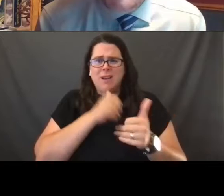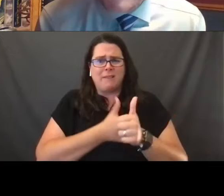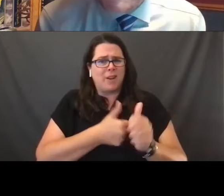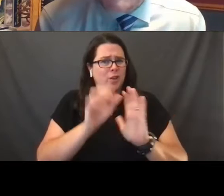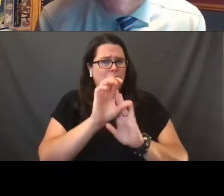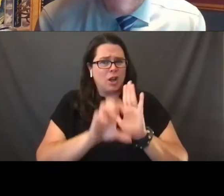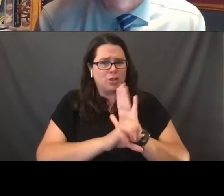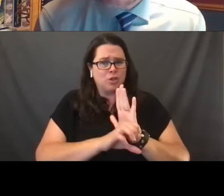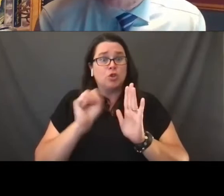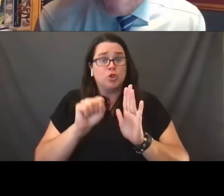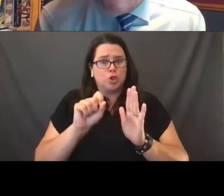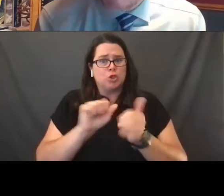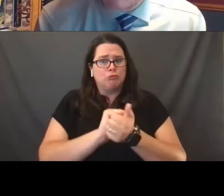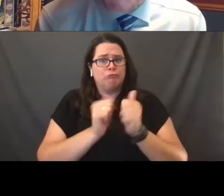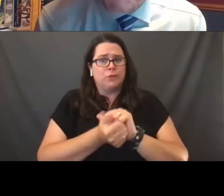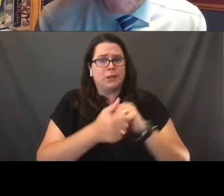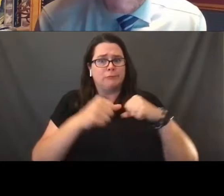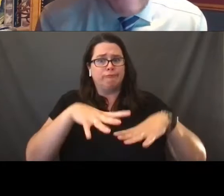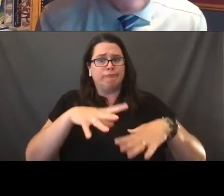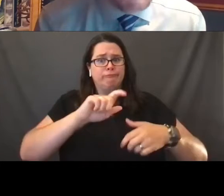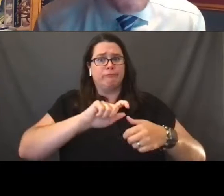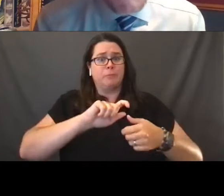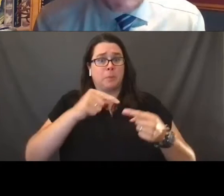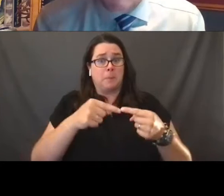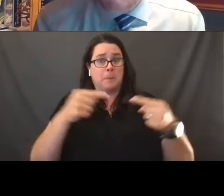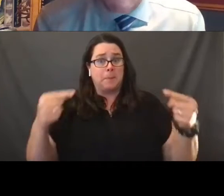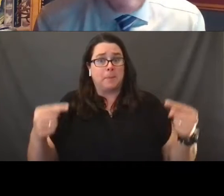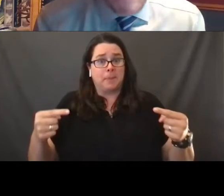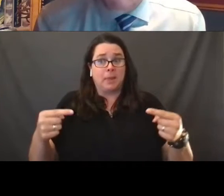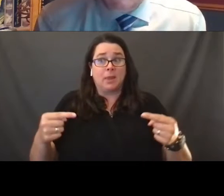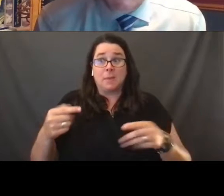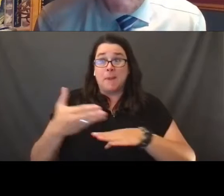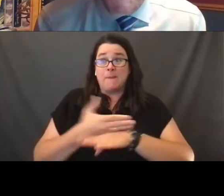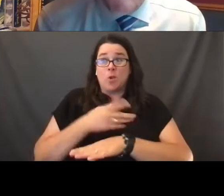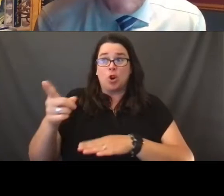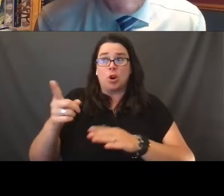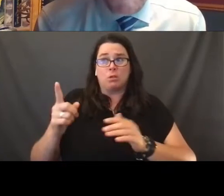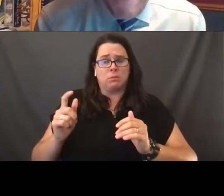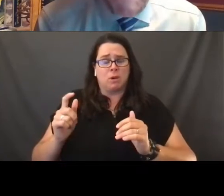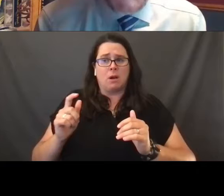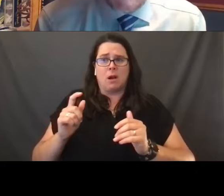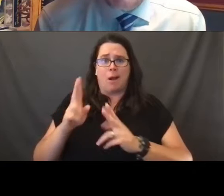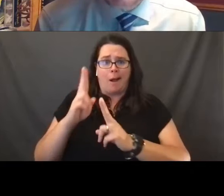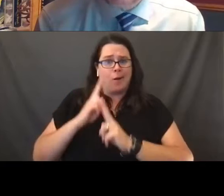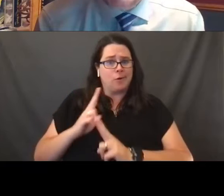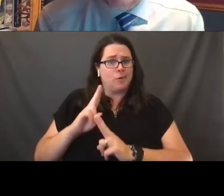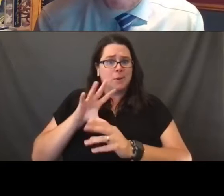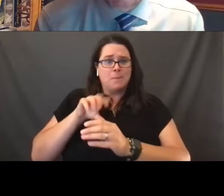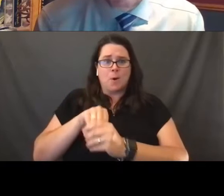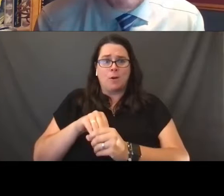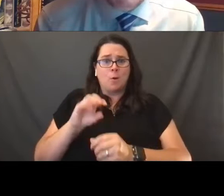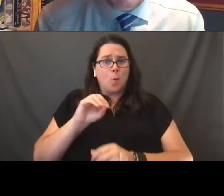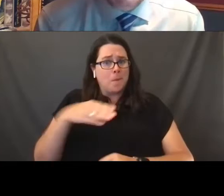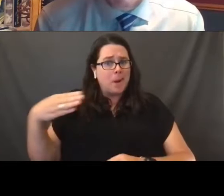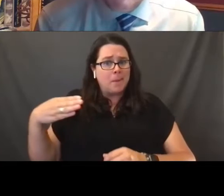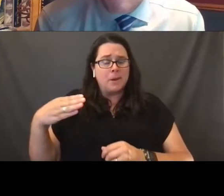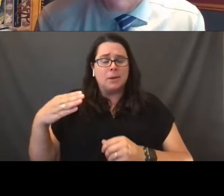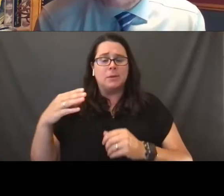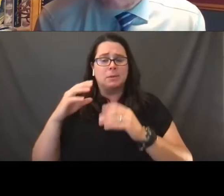And indeed, even prior to her doing that again, very much honored to be a part of the Obama administration and the Holder administration,